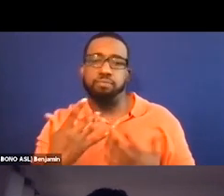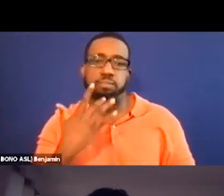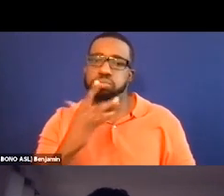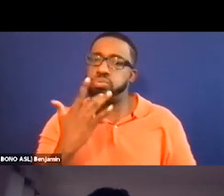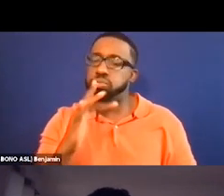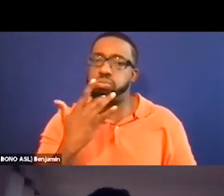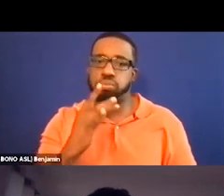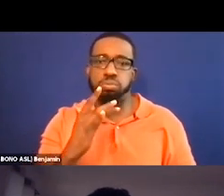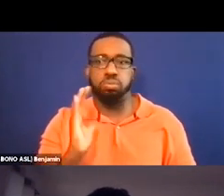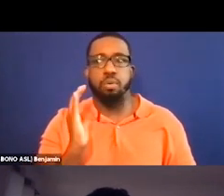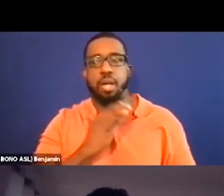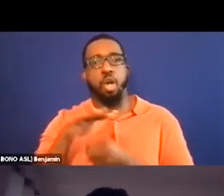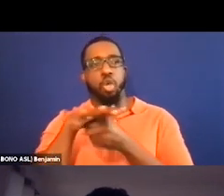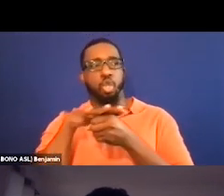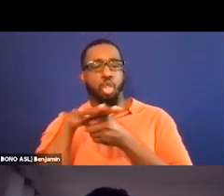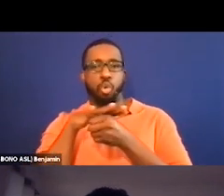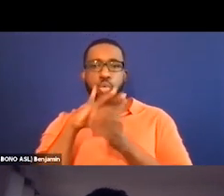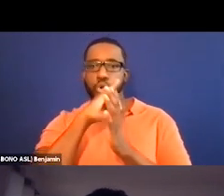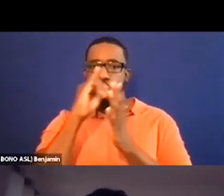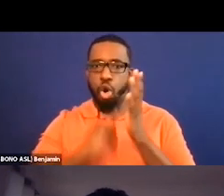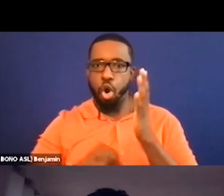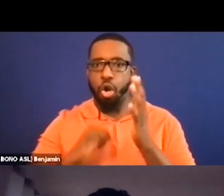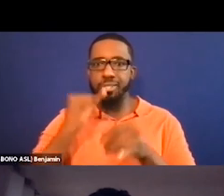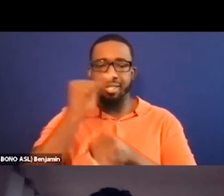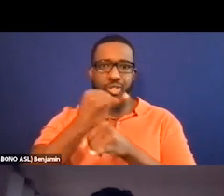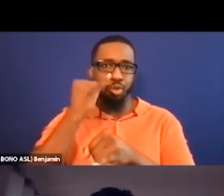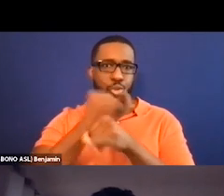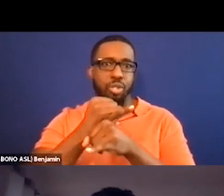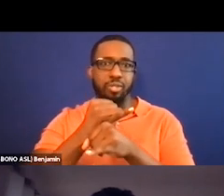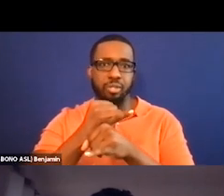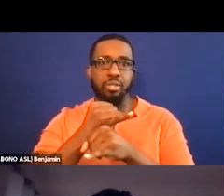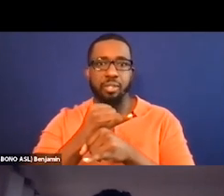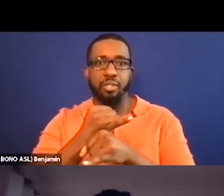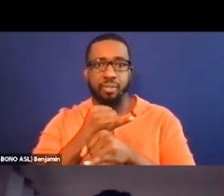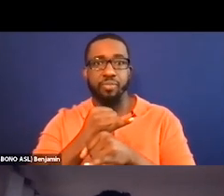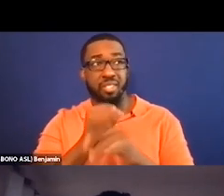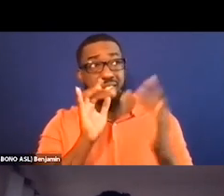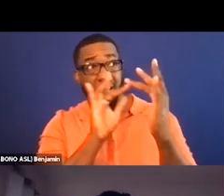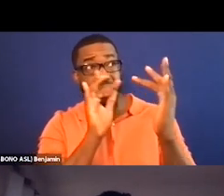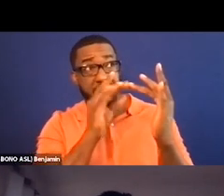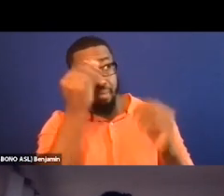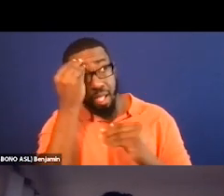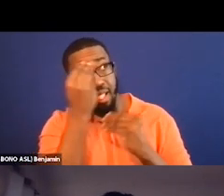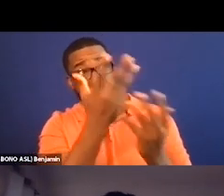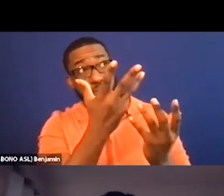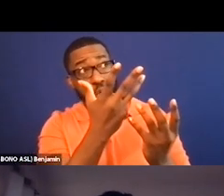local arts institutions, you know, telling them this is something we want to do. Will you fund it?